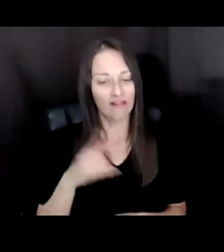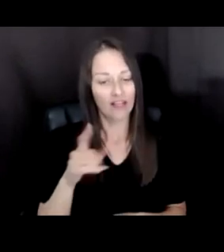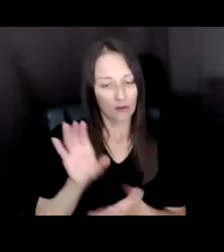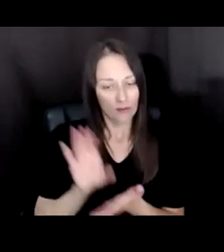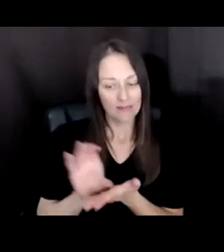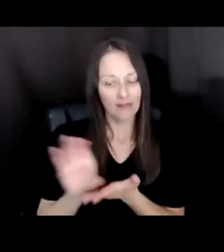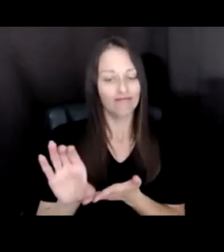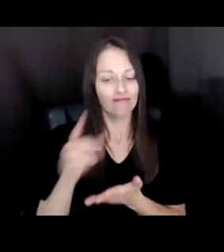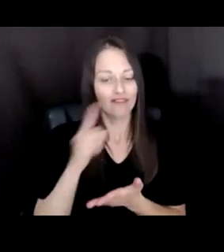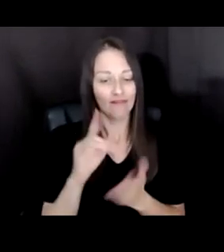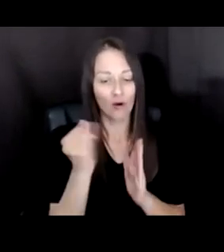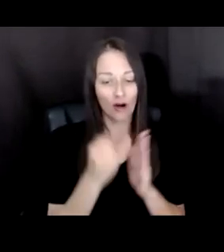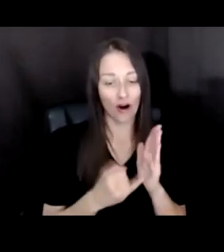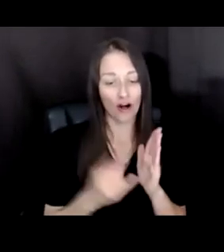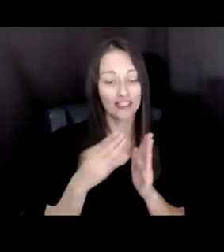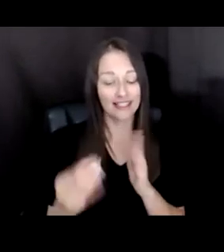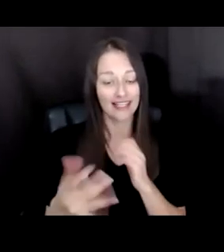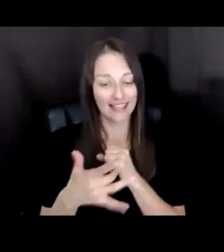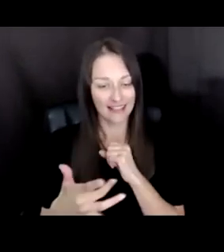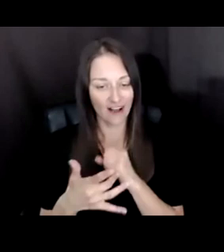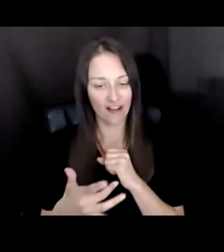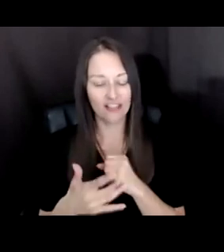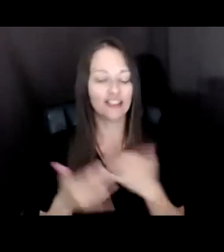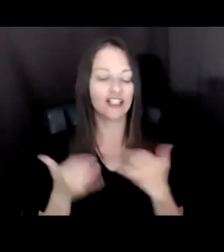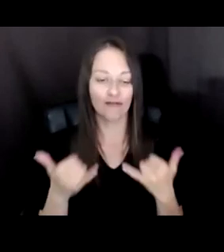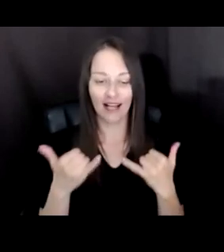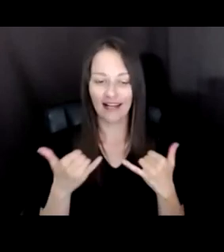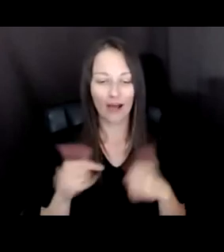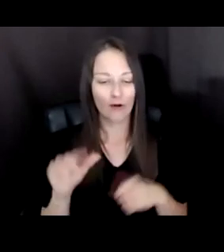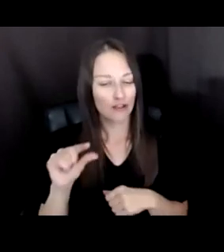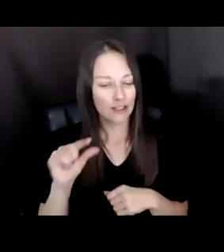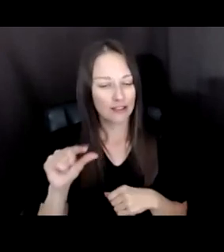IS AN UNDERSIZED PORTION OF THE LARGER CONTEMPORARY ARTS FUNDING LANDSCAPE. AND